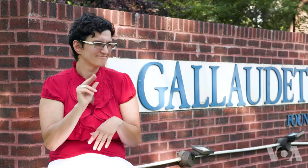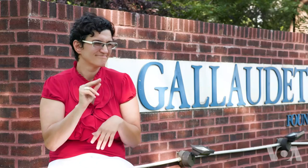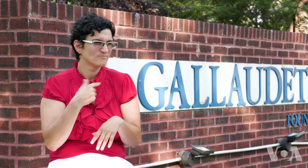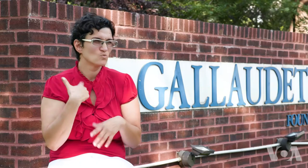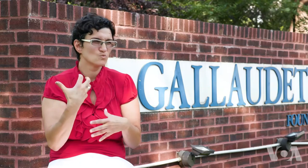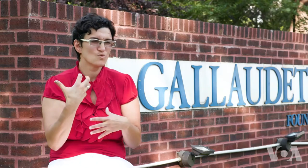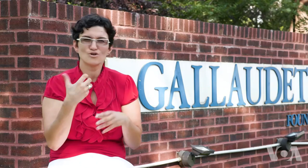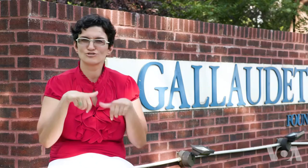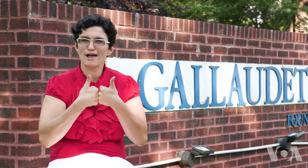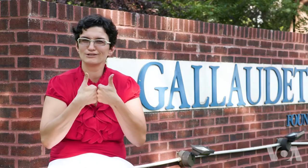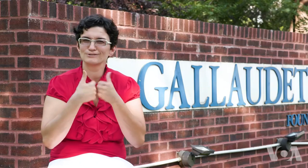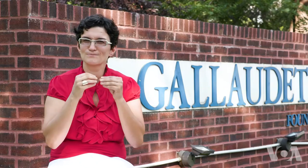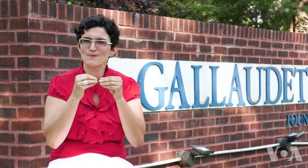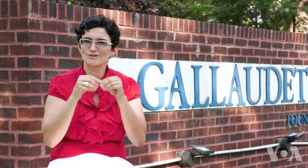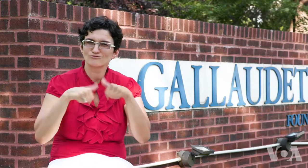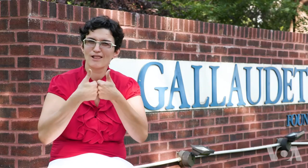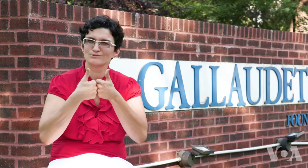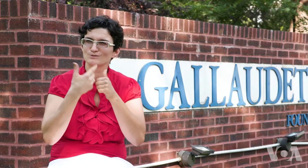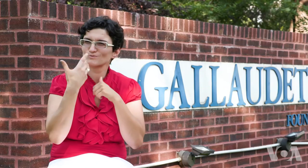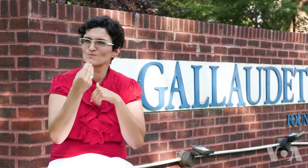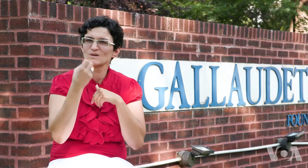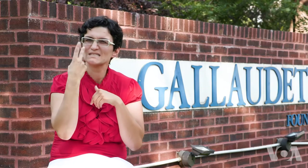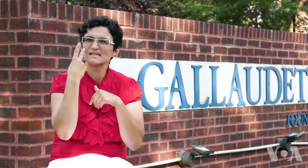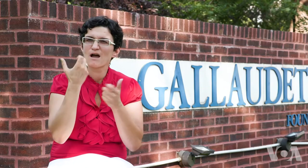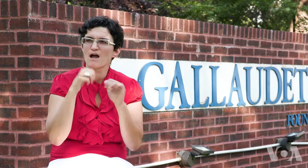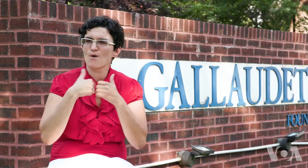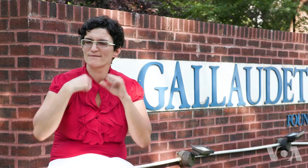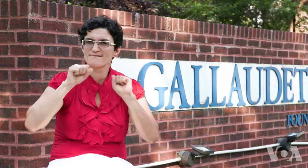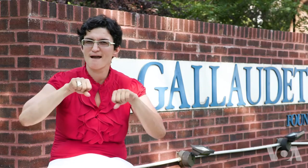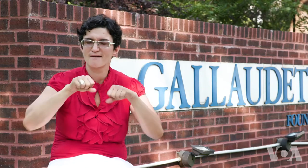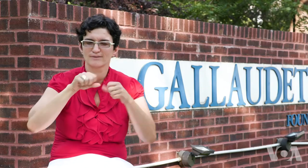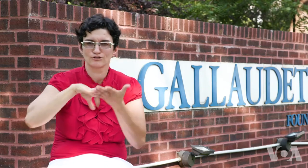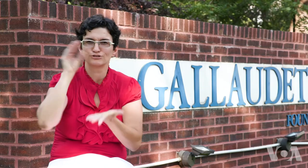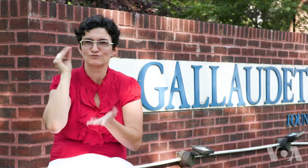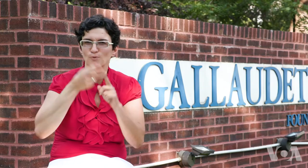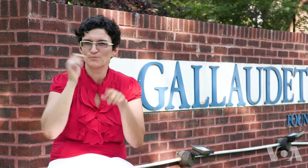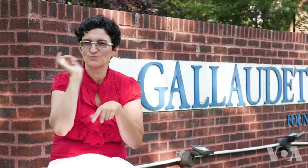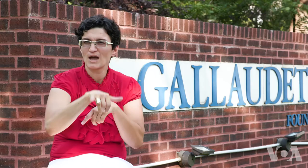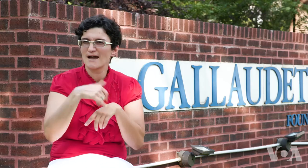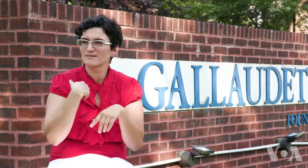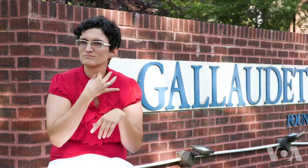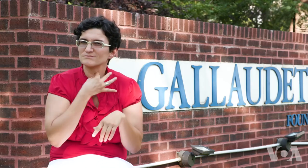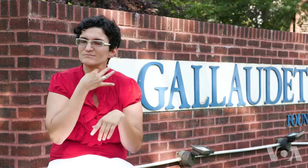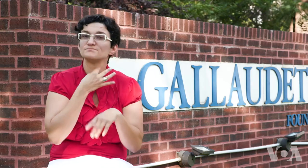In my life, I want more challenges and I'm curious about my options for the future.